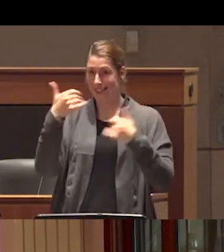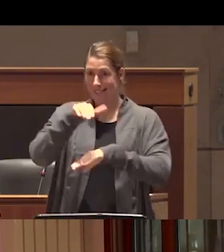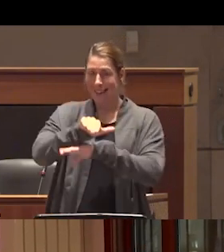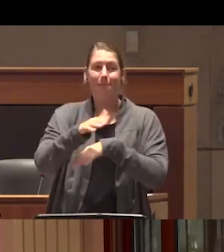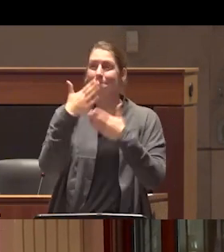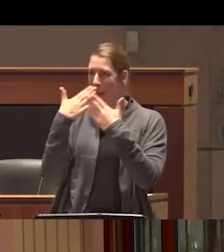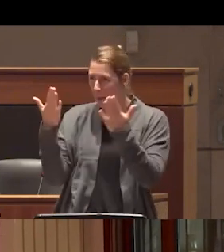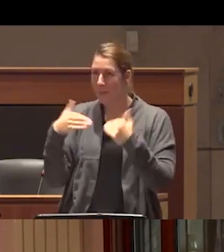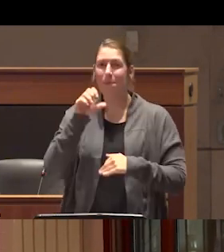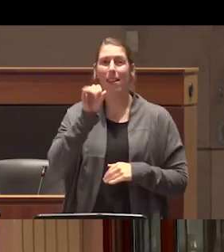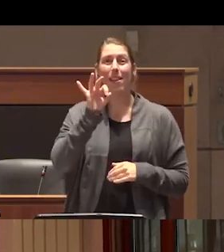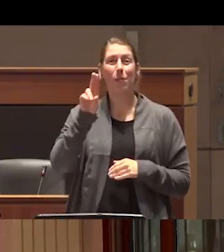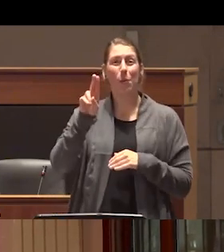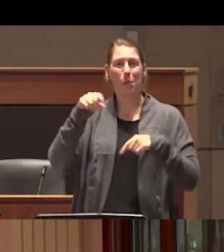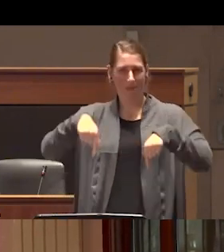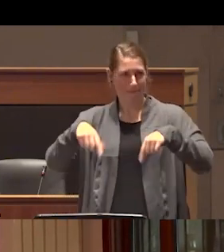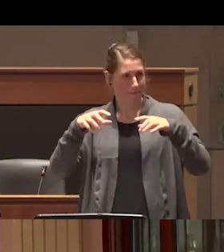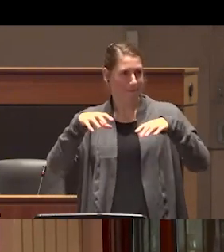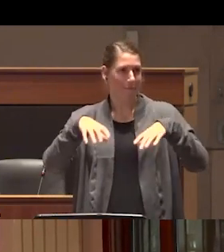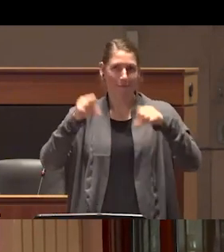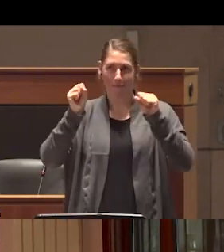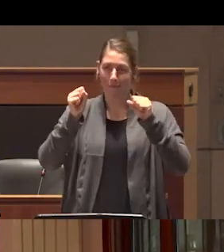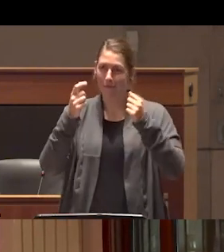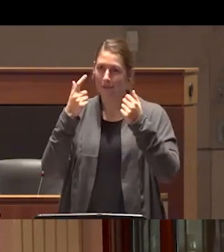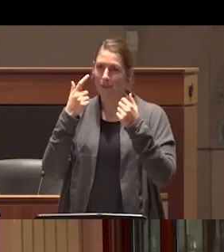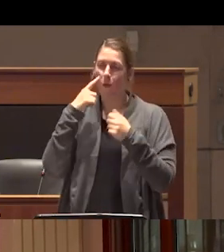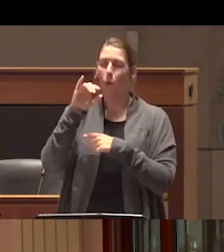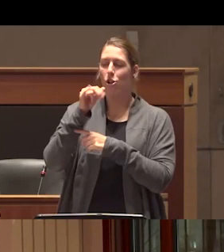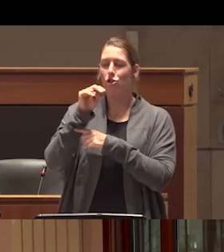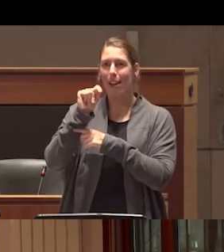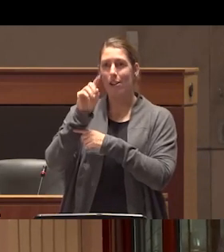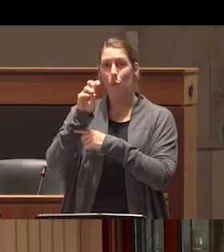to SFU Public Square for hosting under the direction of Janet Weber and program editor